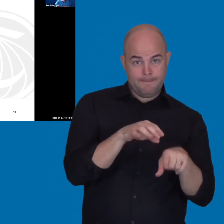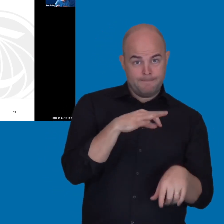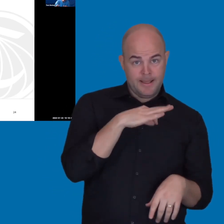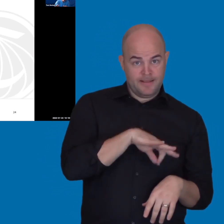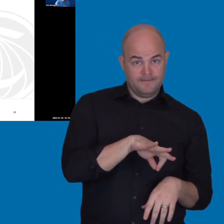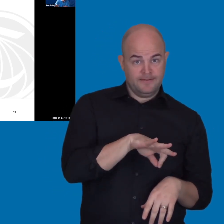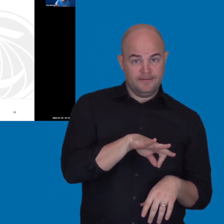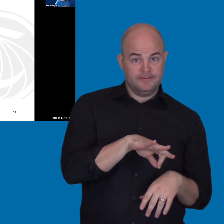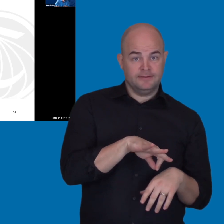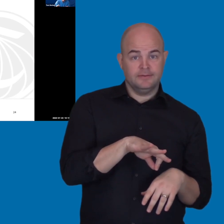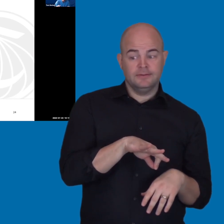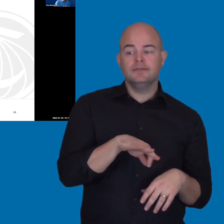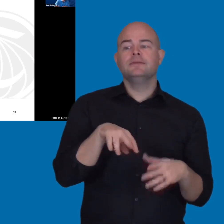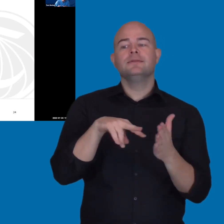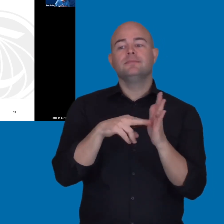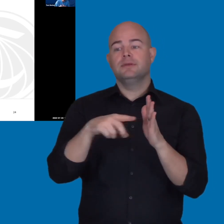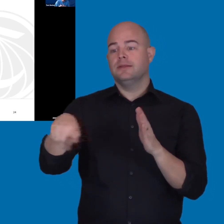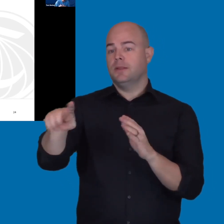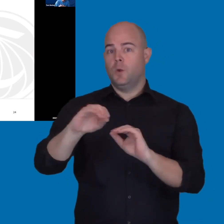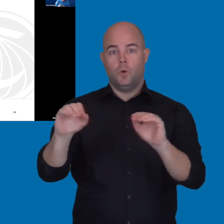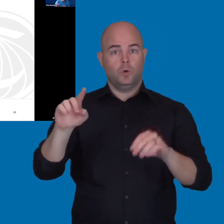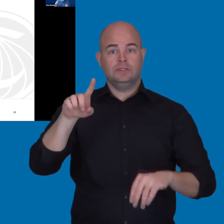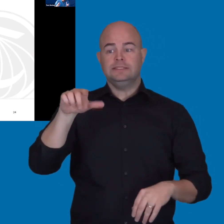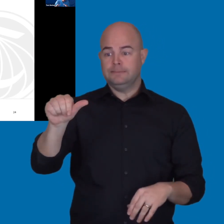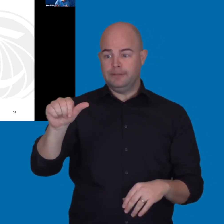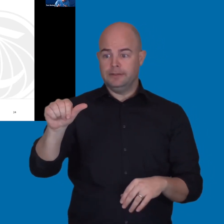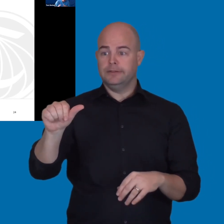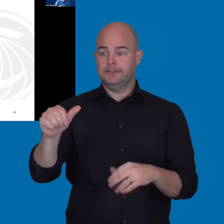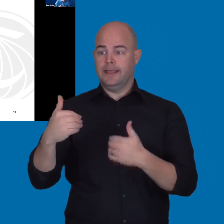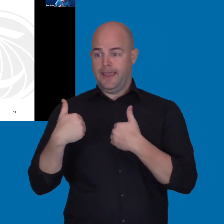of access provide a similar benefit for the end user?